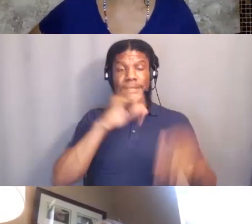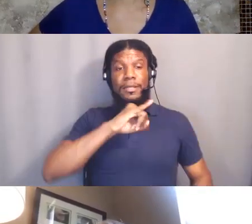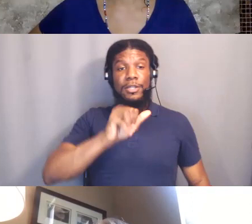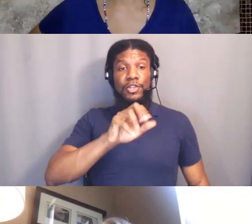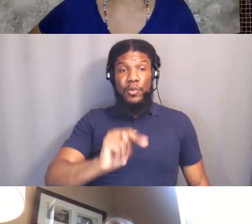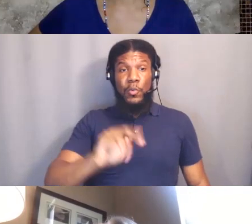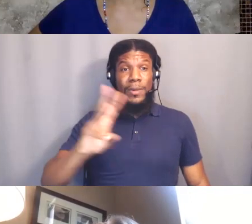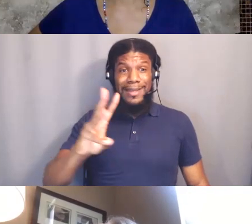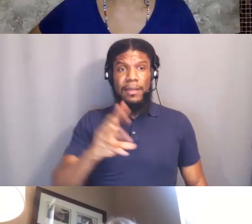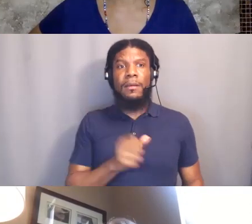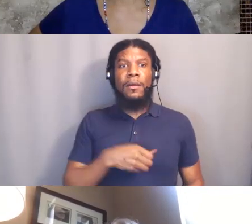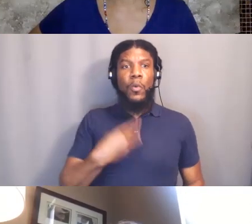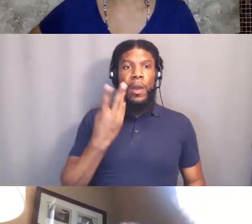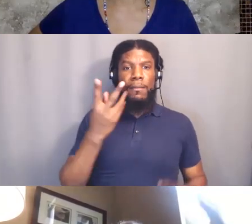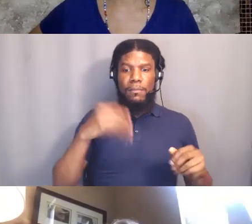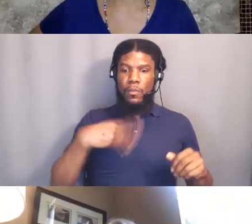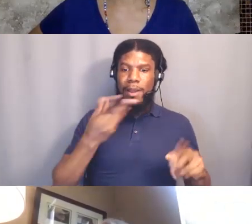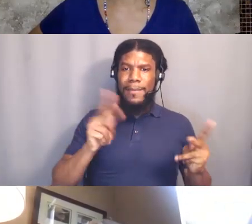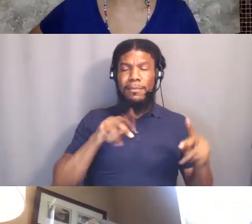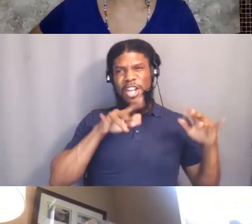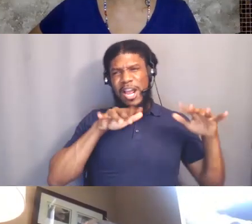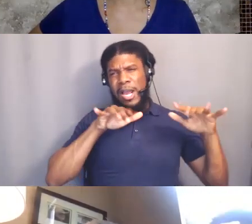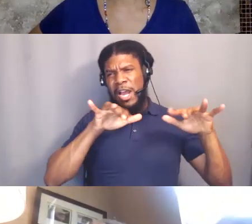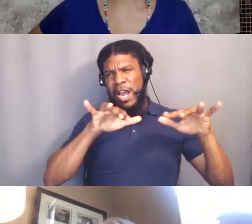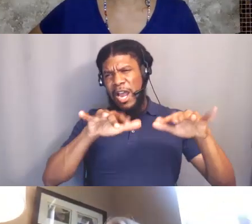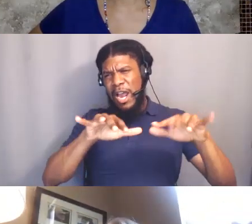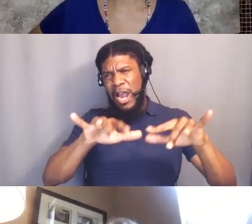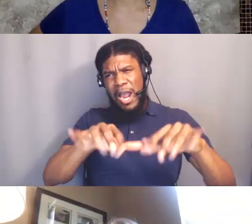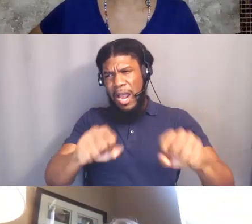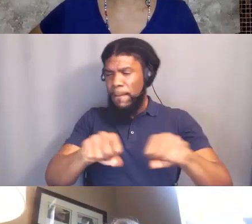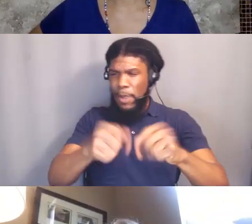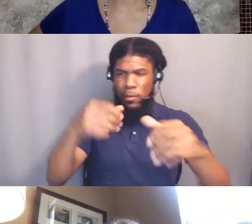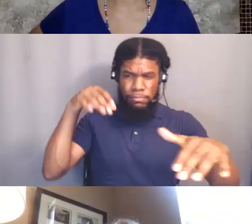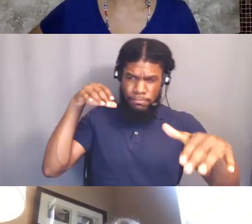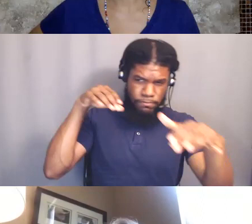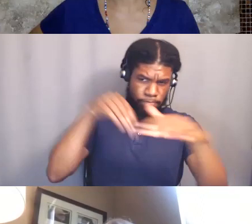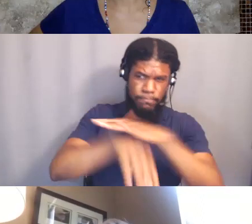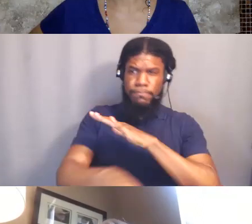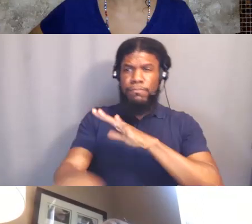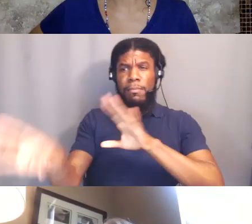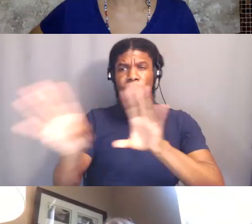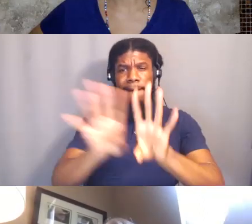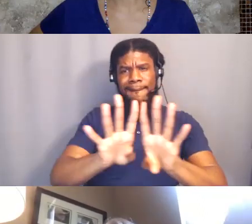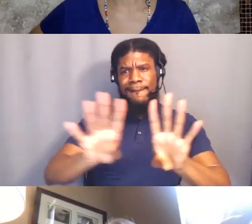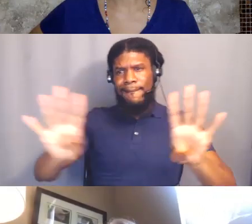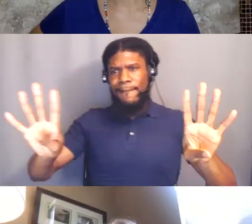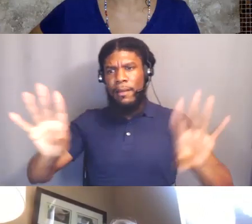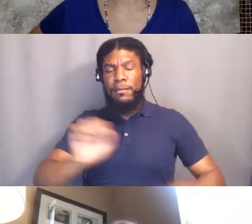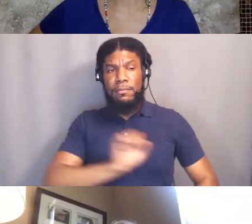and when they broke into the Senate and stood there at the front and and suddenly they were in this very